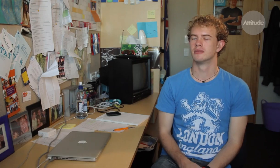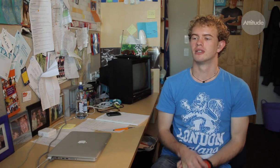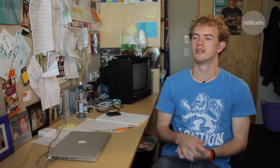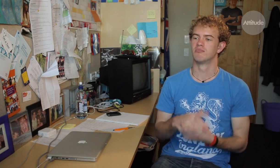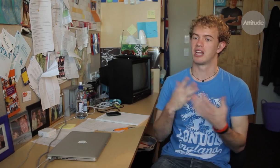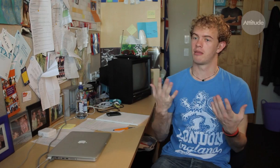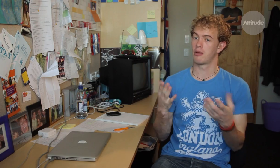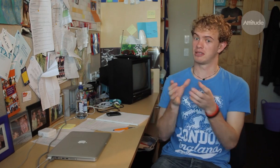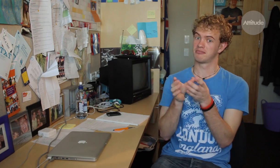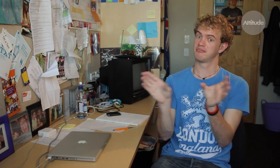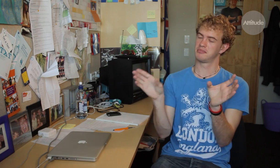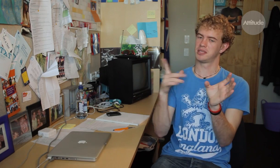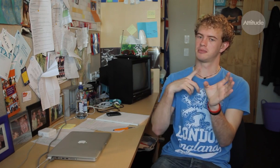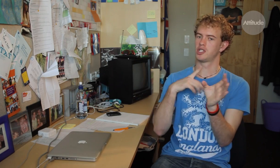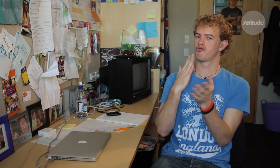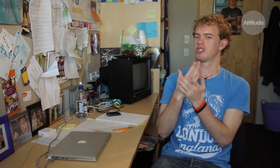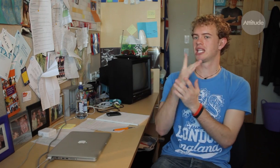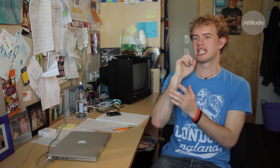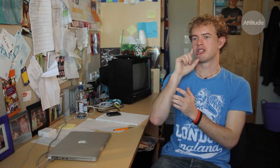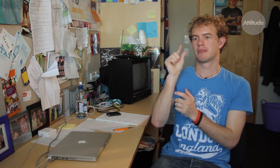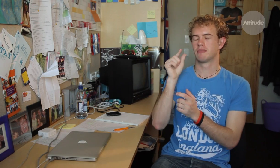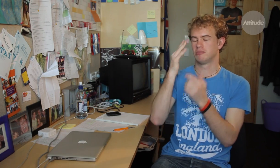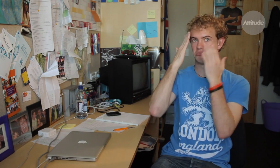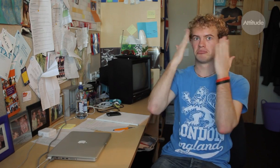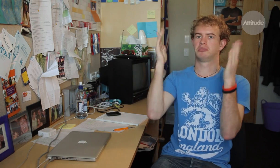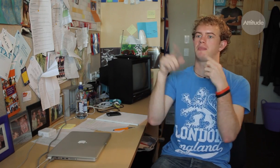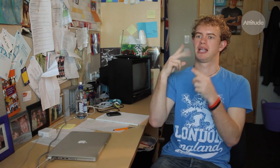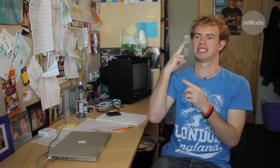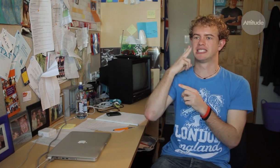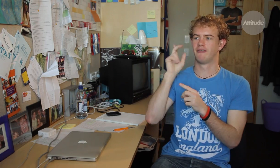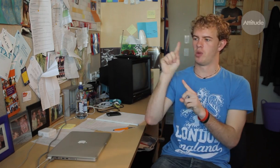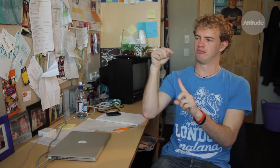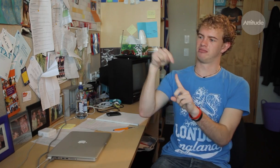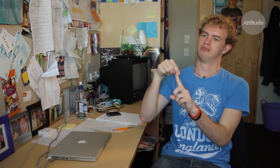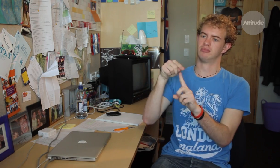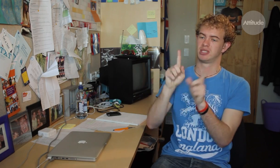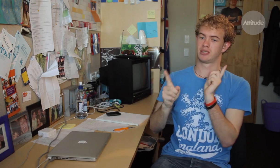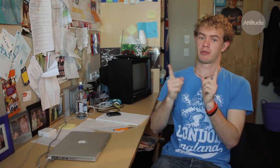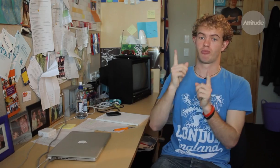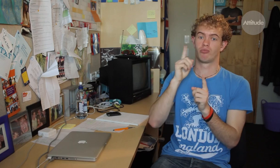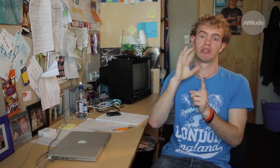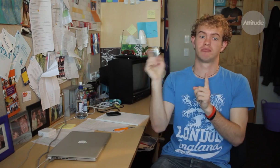At the moment the deaf and hearing world are quite separate, simply because hearing people